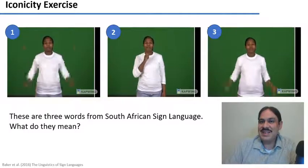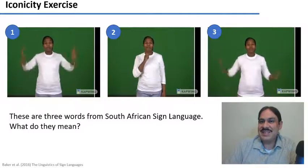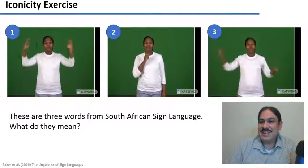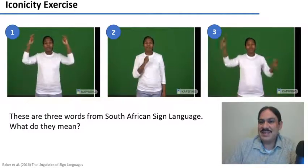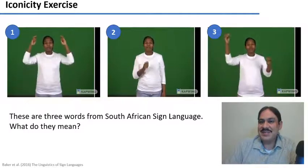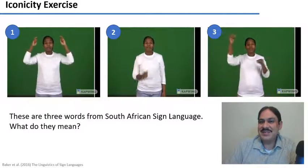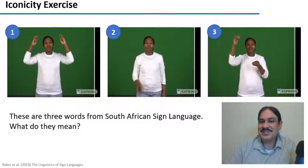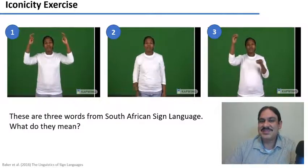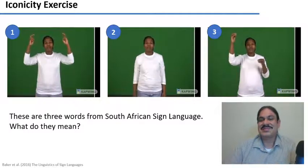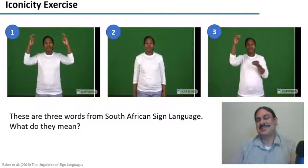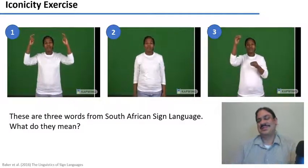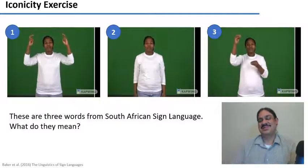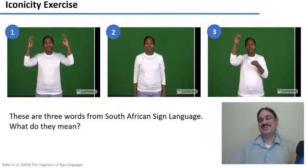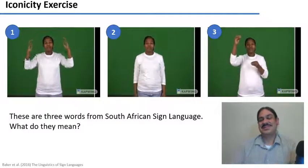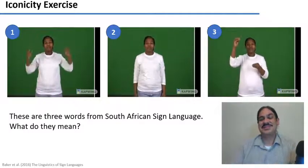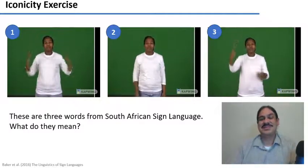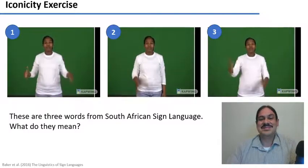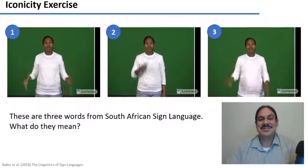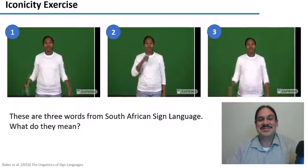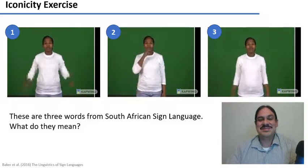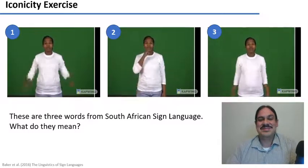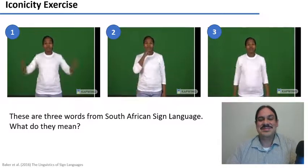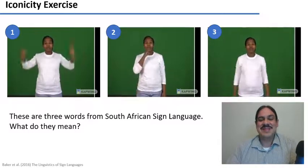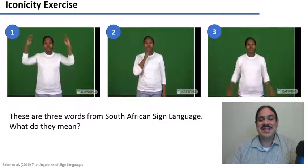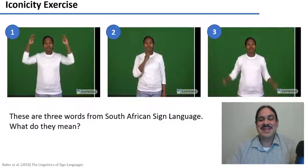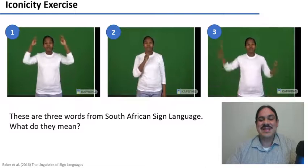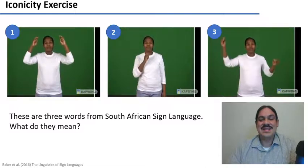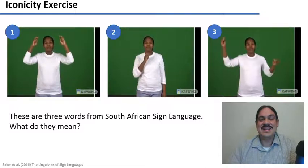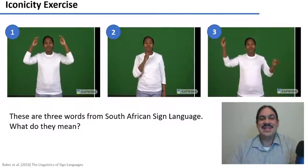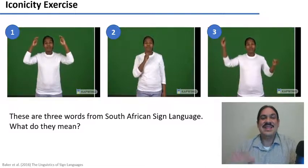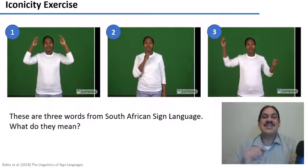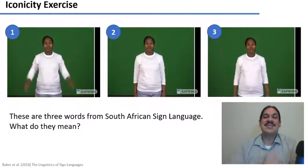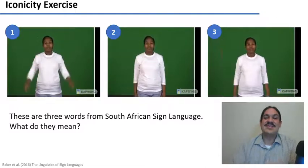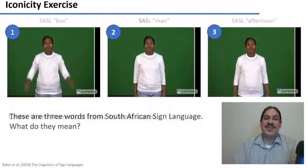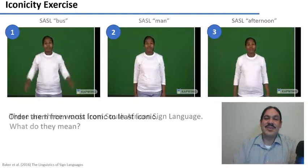the second one means 'man,' the third one